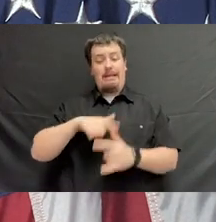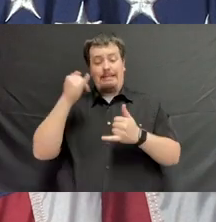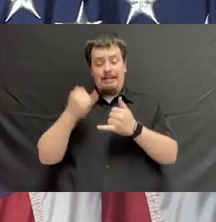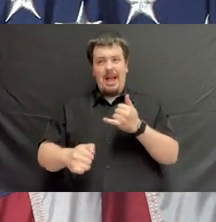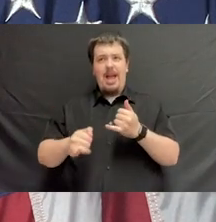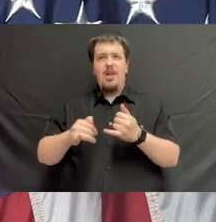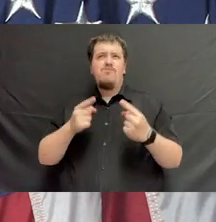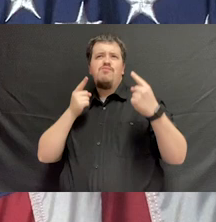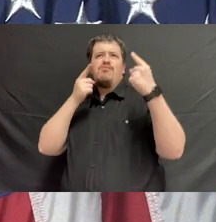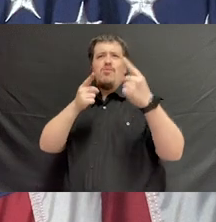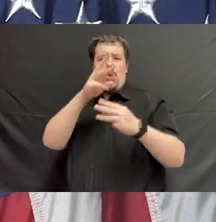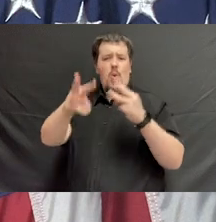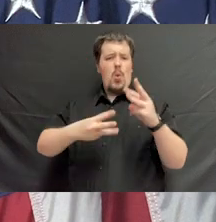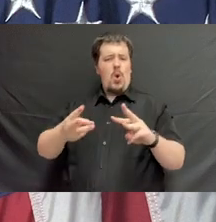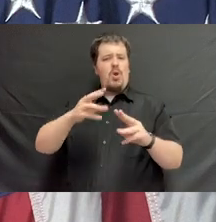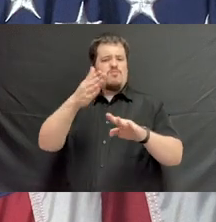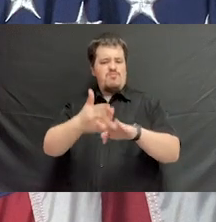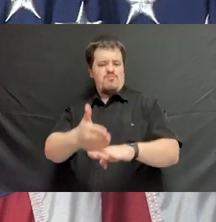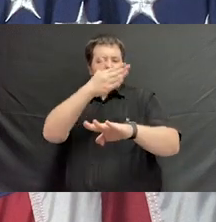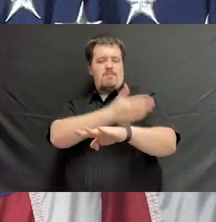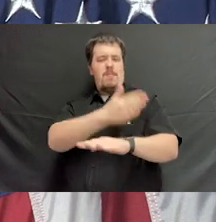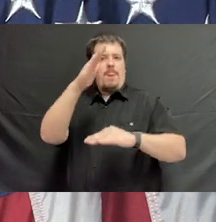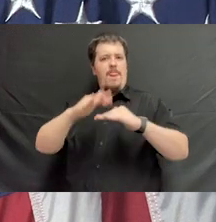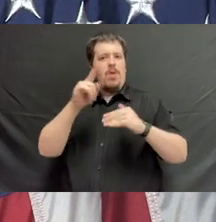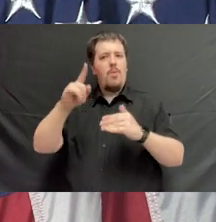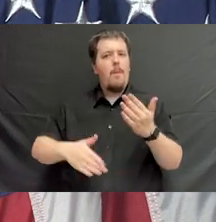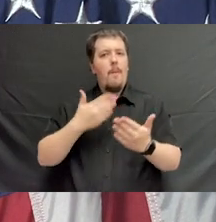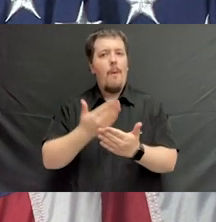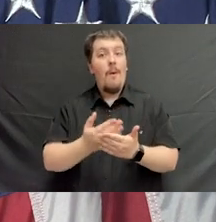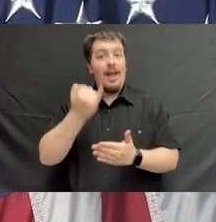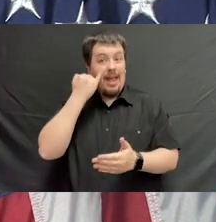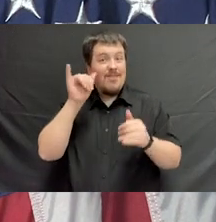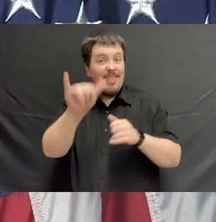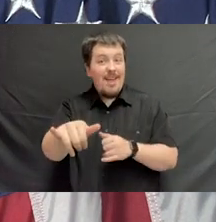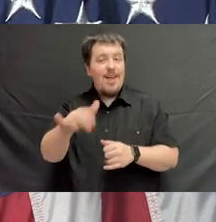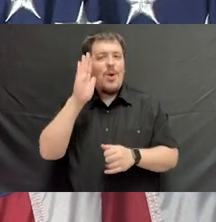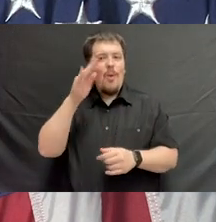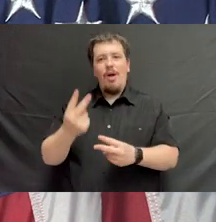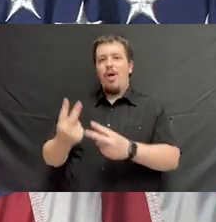And lastly, strive to leave the world just a little bit better than you found it. If you do that, I can promise you,